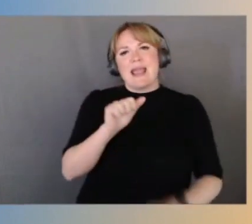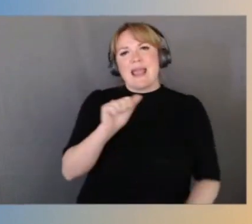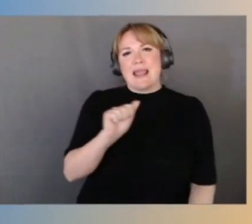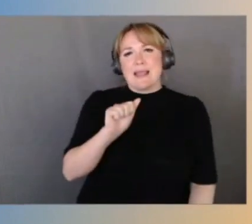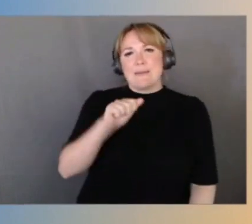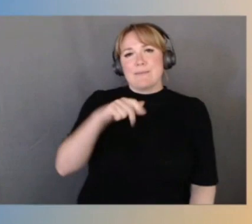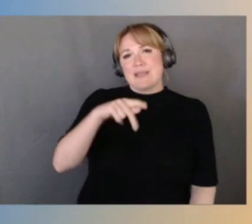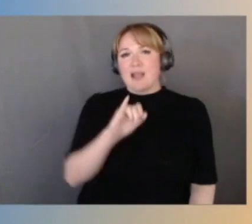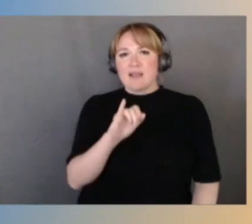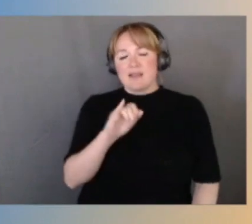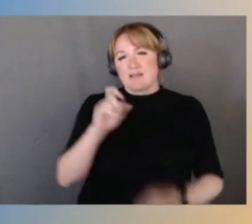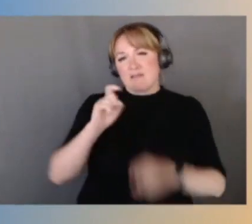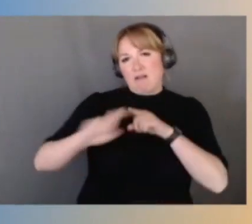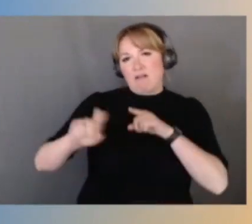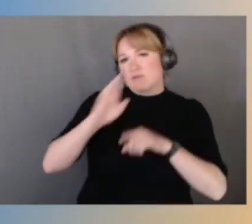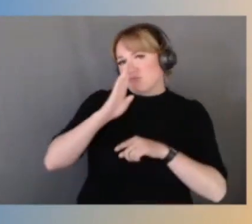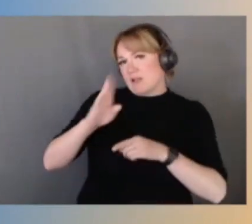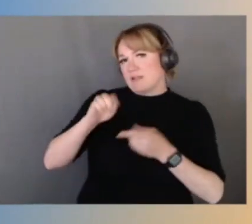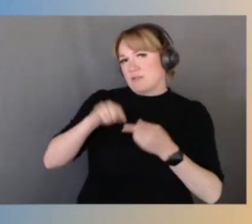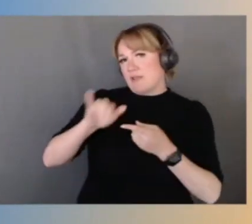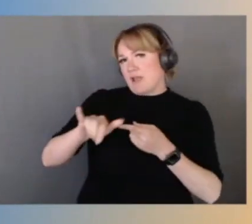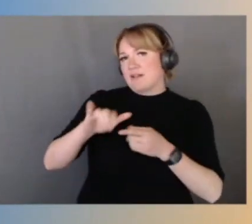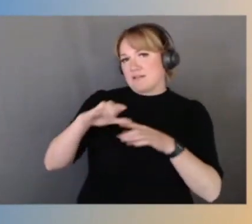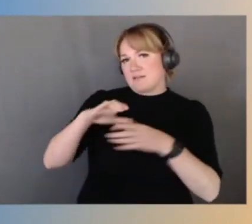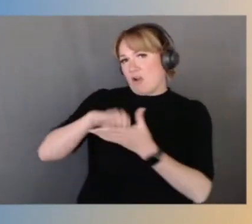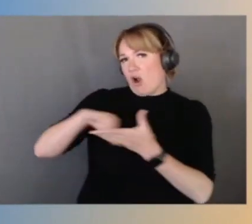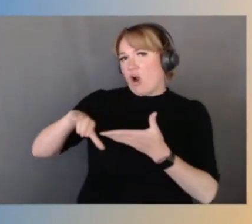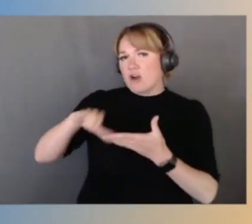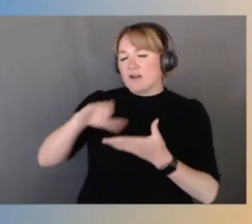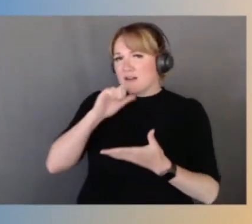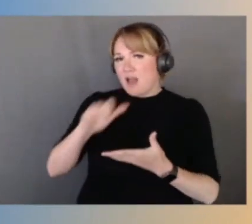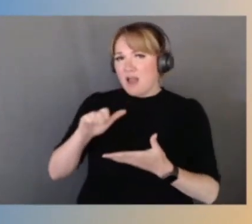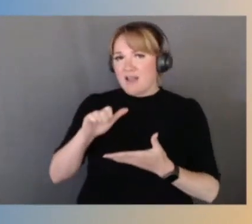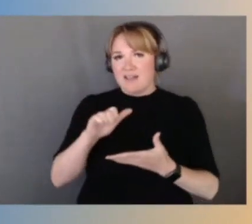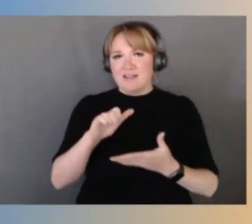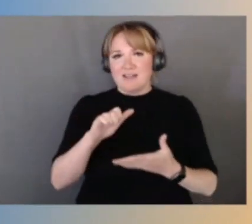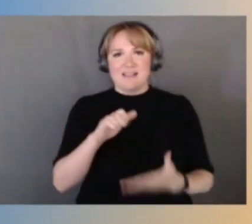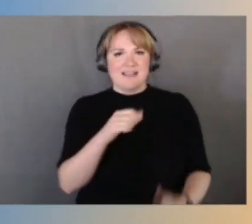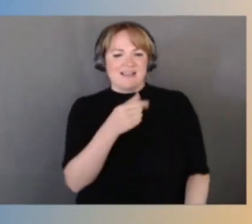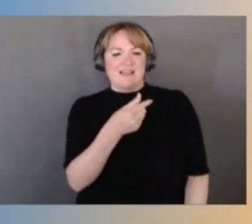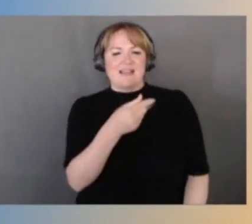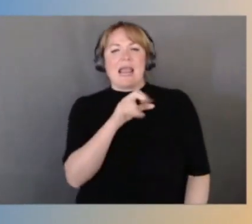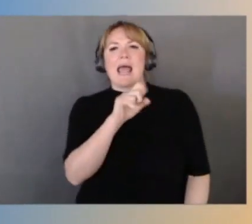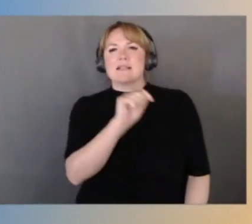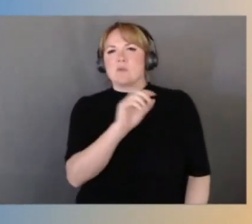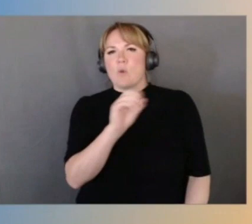to that card, not to the guest OS running on the attached CPU.